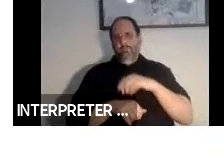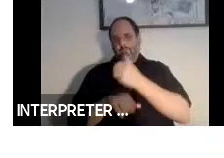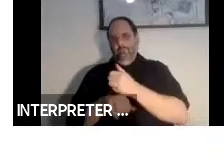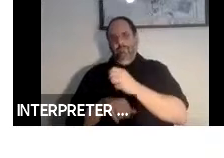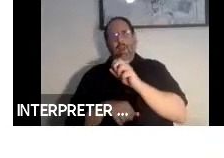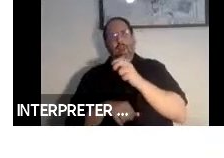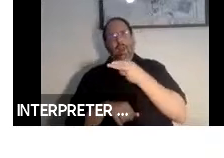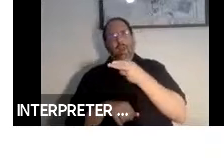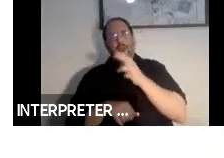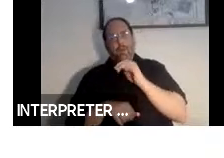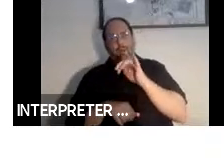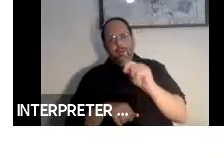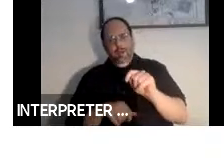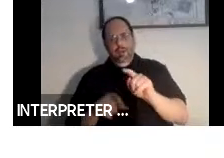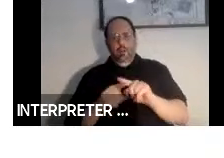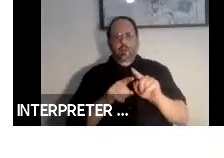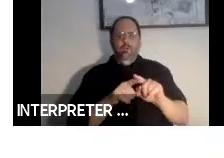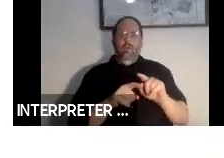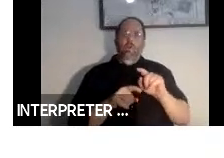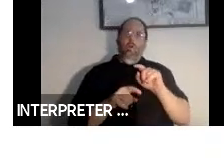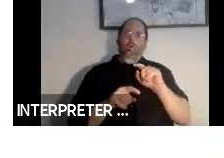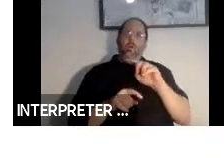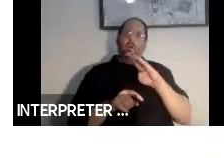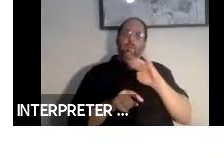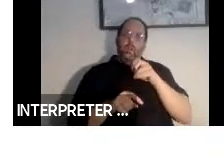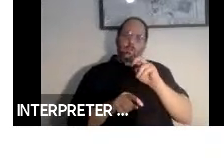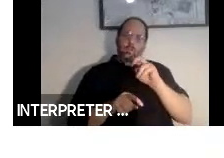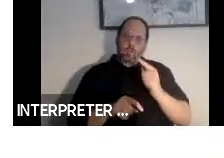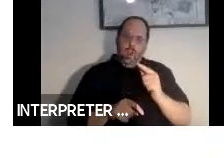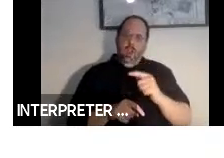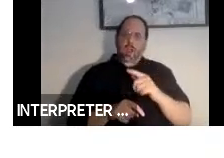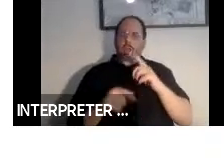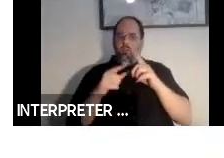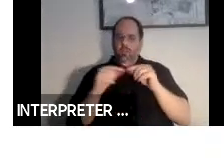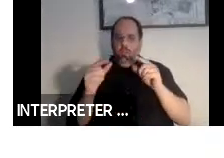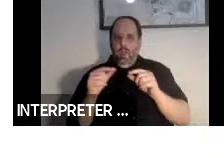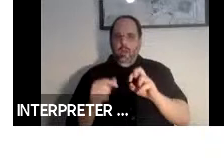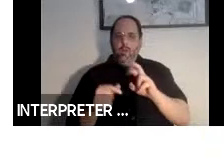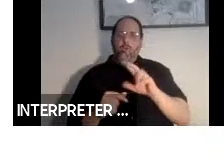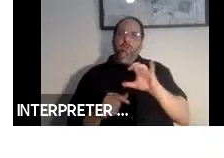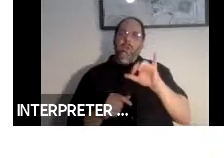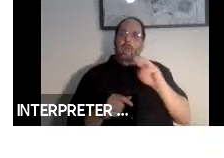Beihang University in Beijing, Keio in Japan, and ERCIM which is a research center